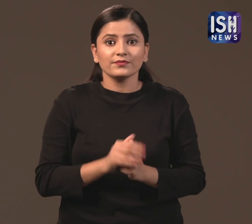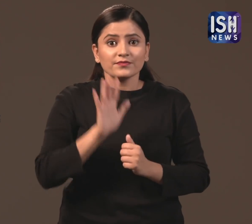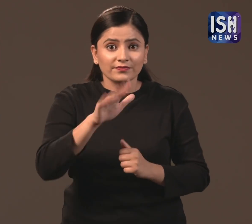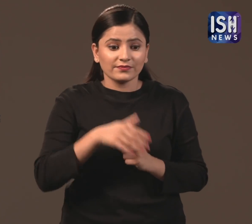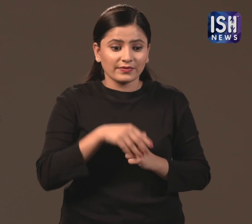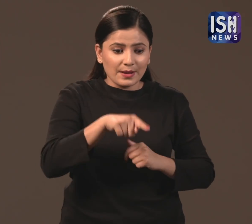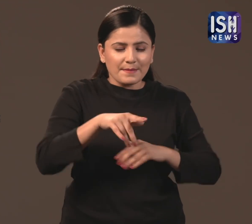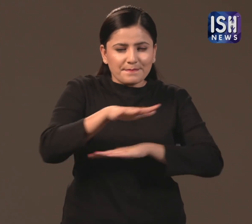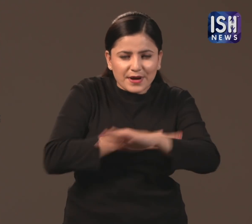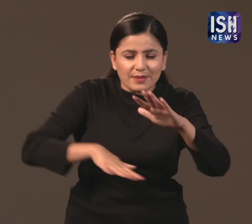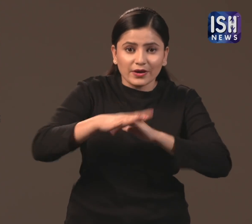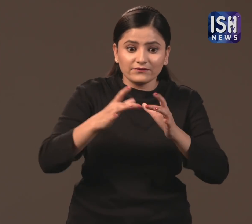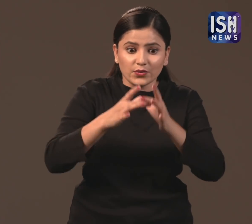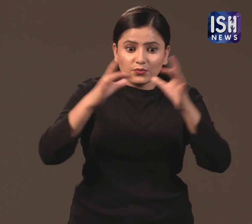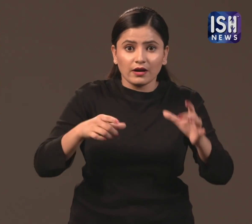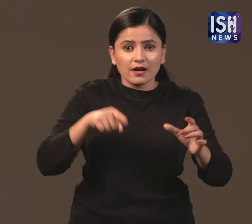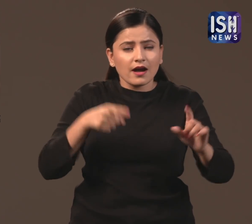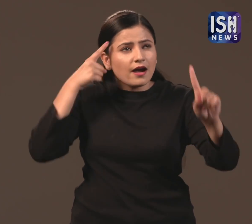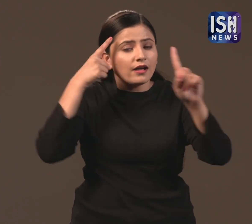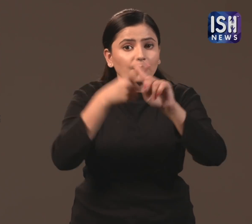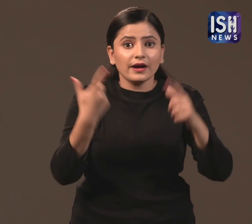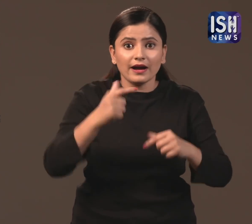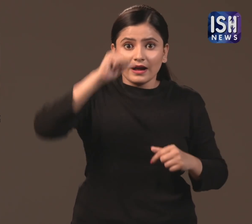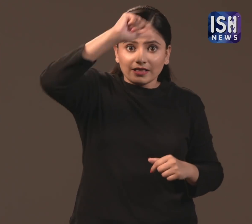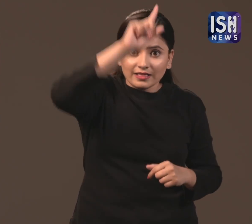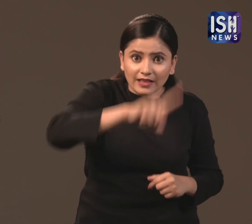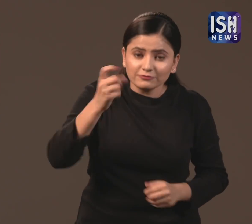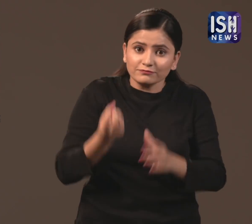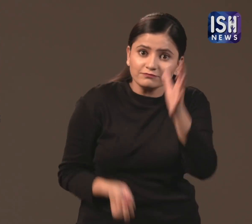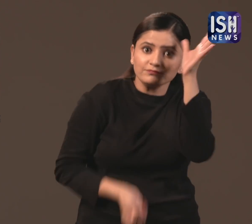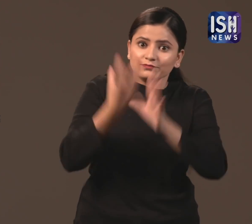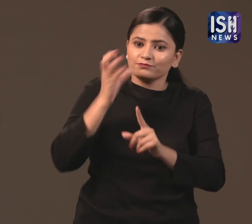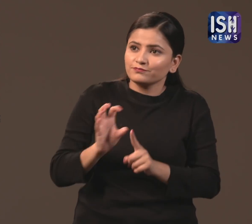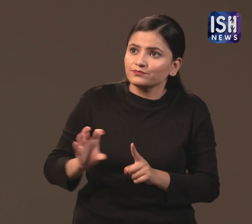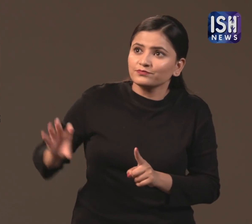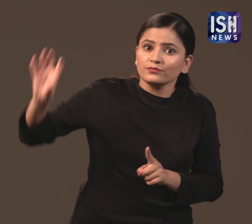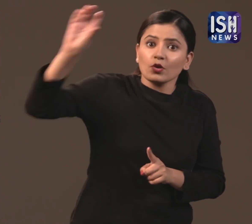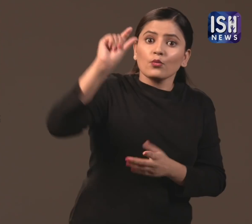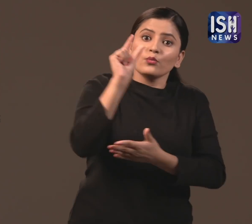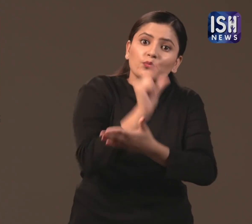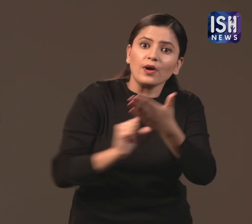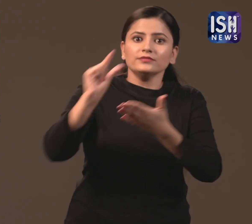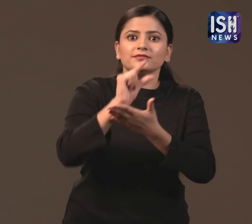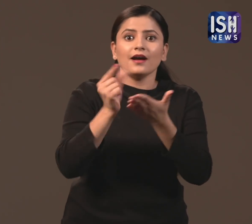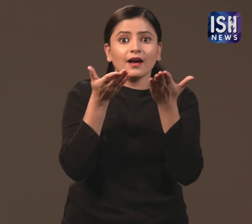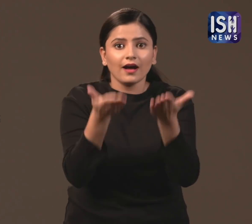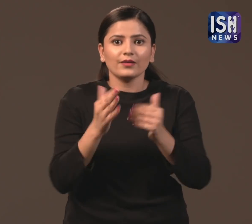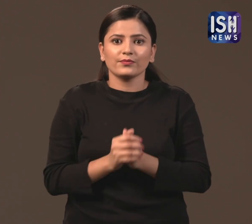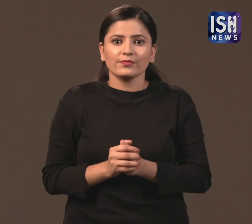The foundation is planning to start more universities in India.